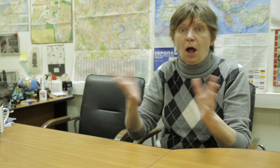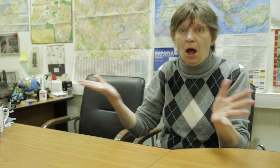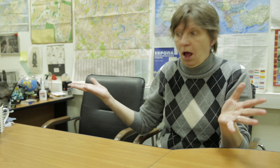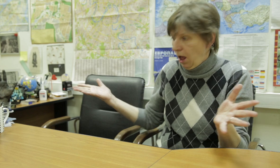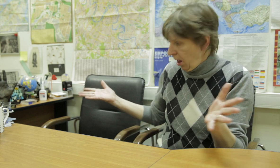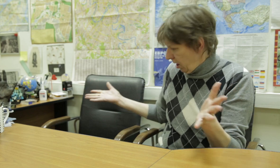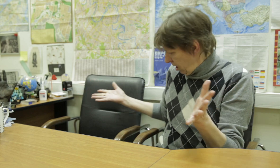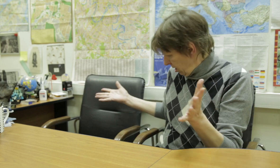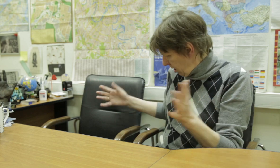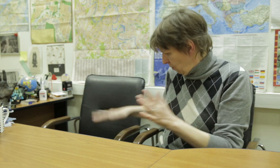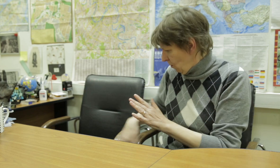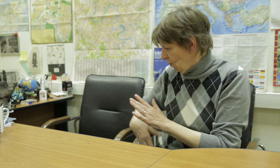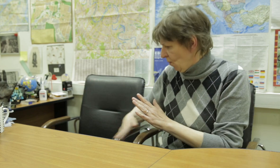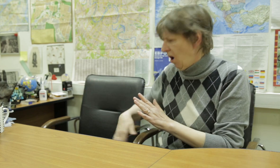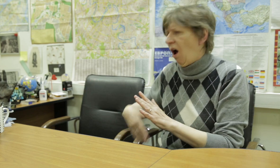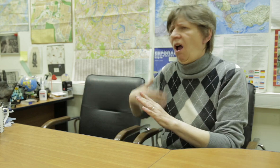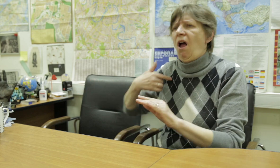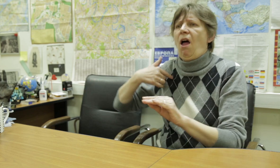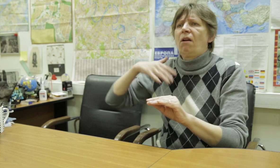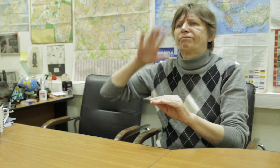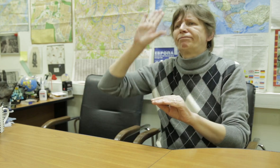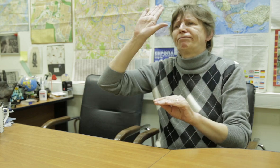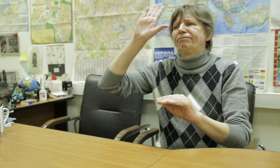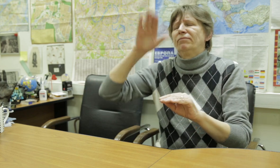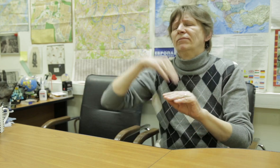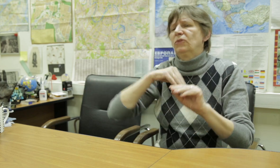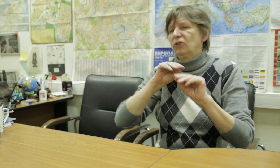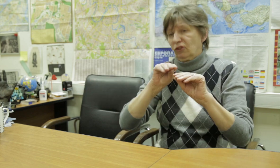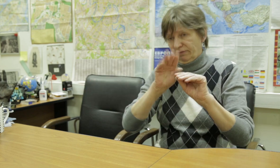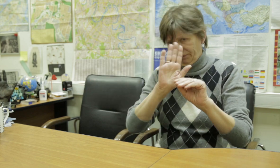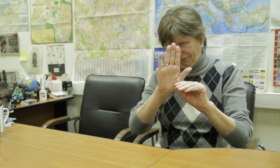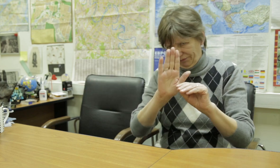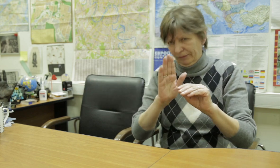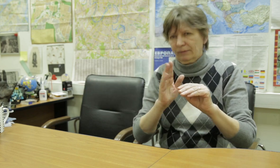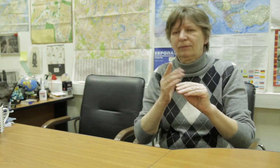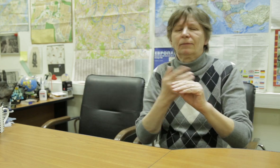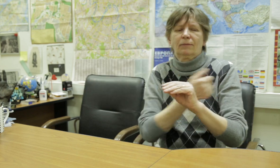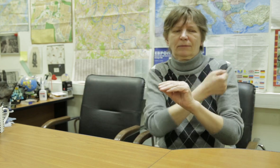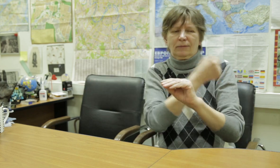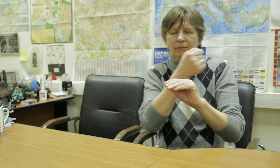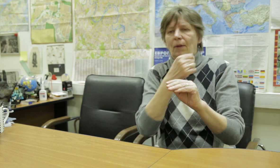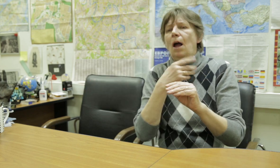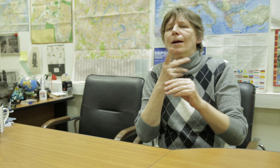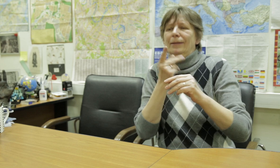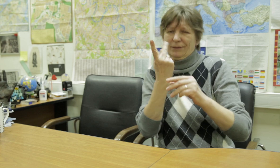I’ve shown you RGSAI in Moscow. Is RGSAI the only university for the arts in Russia?